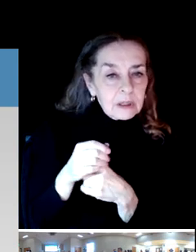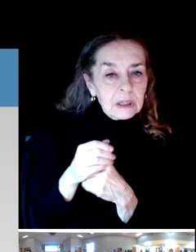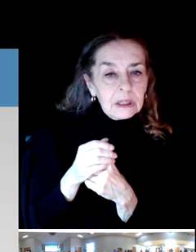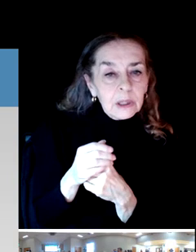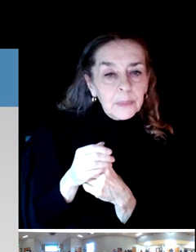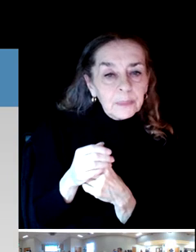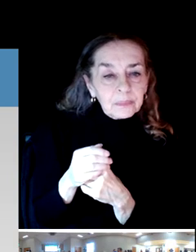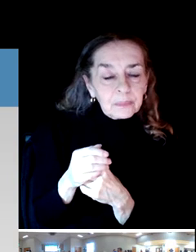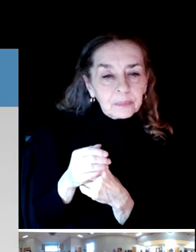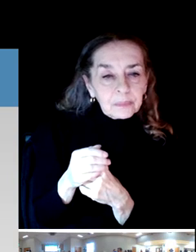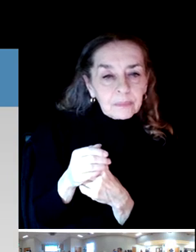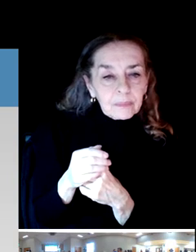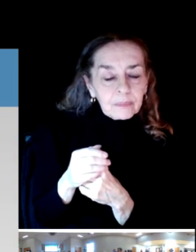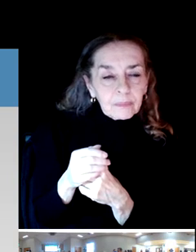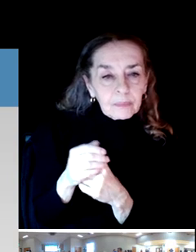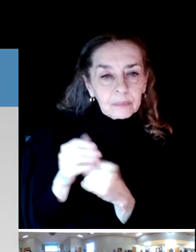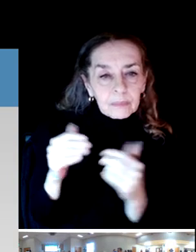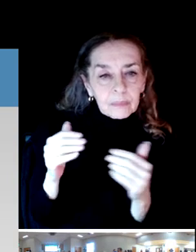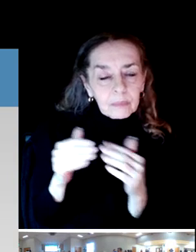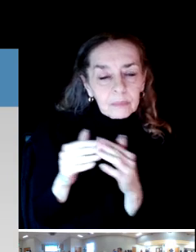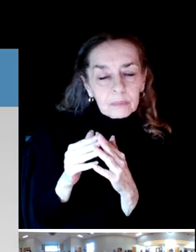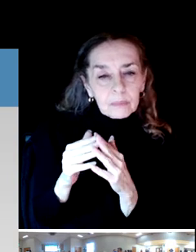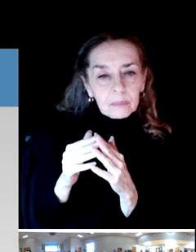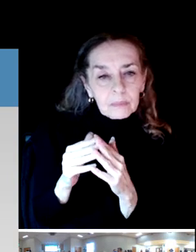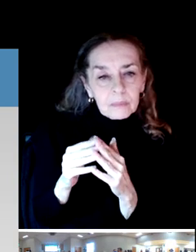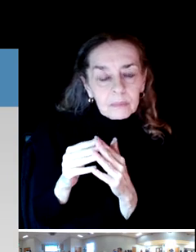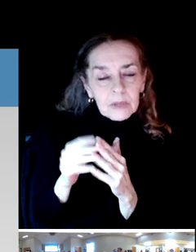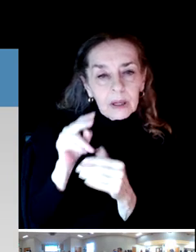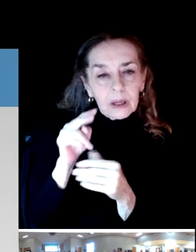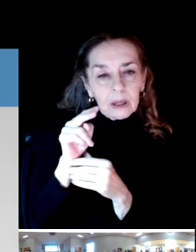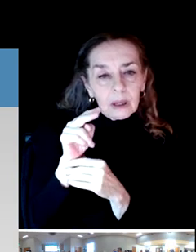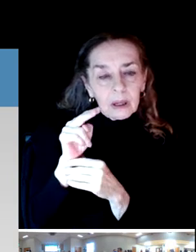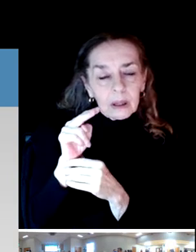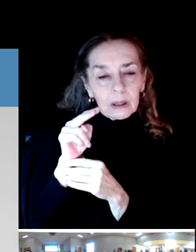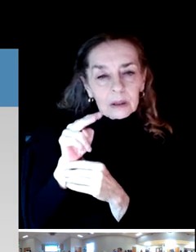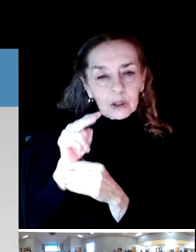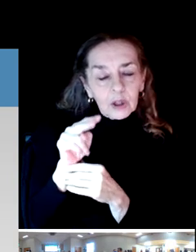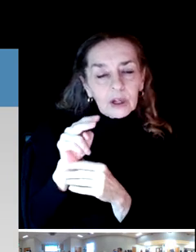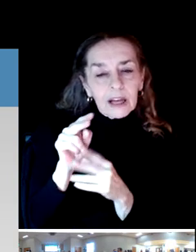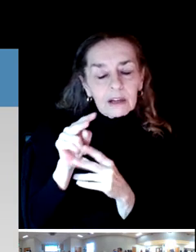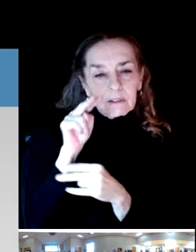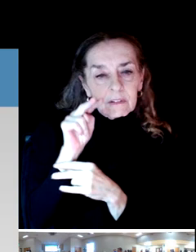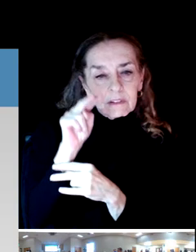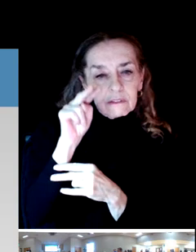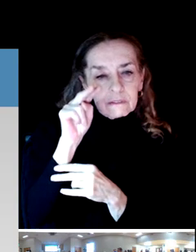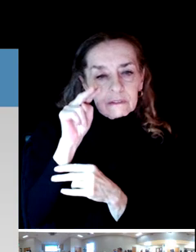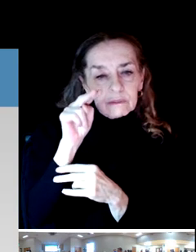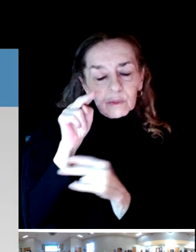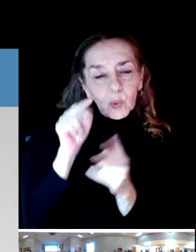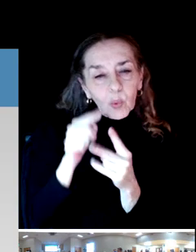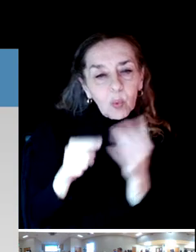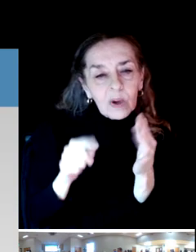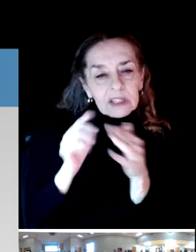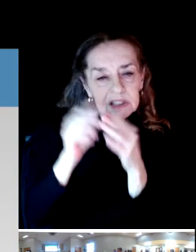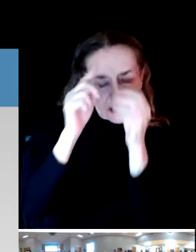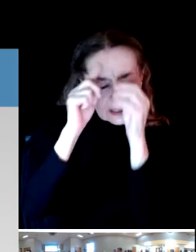and can help us to understand priorities and vision for where the district may, may or may not want to go.